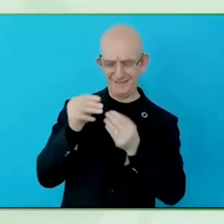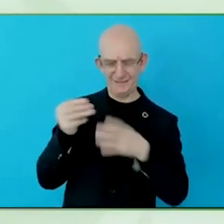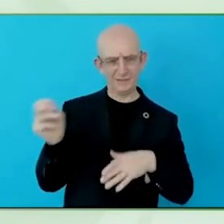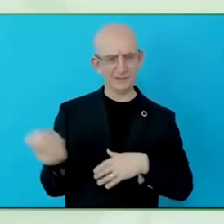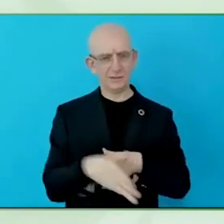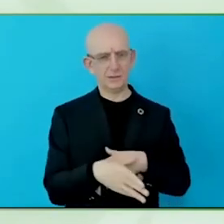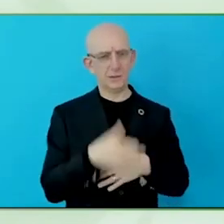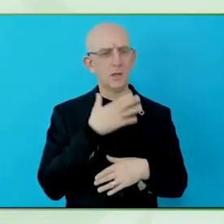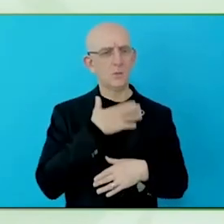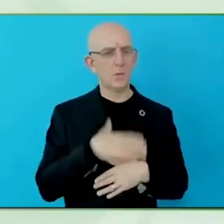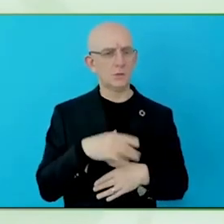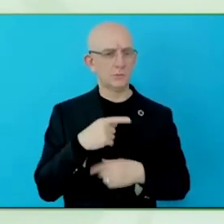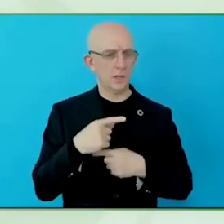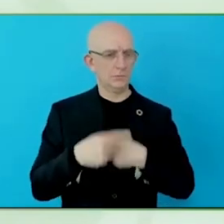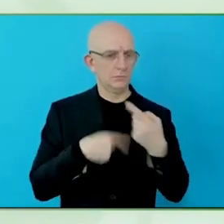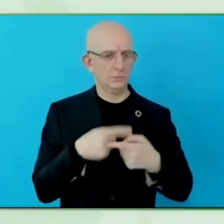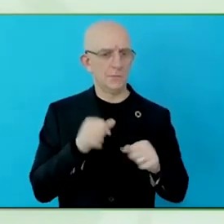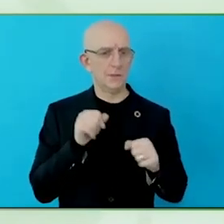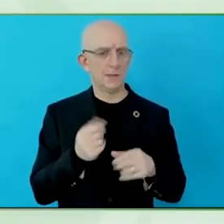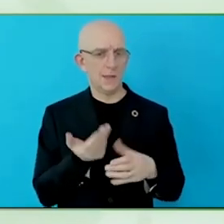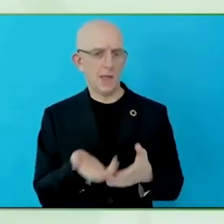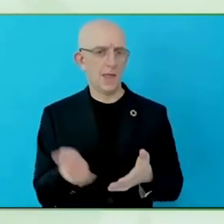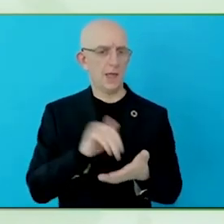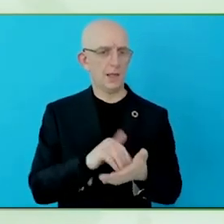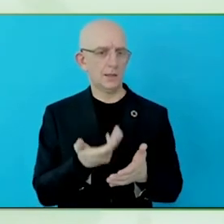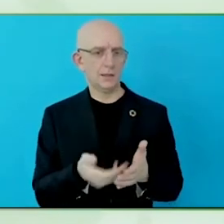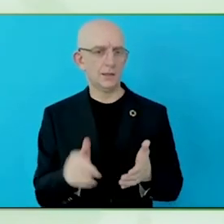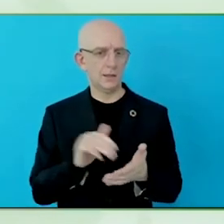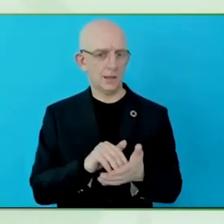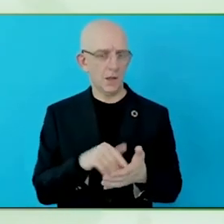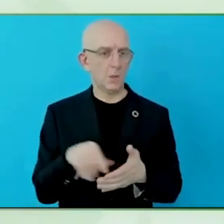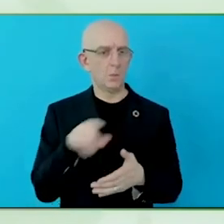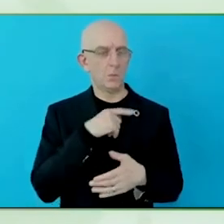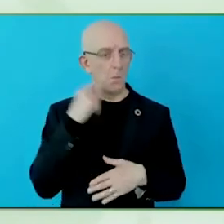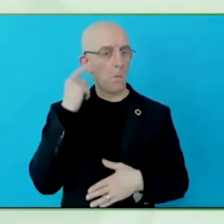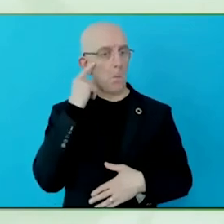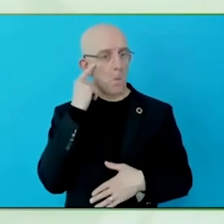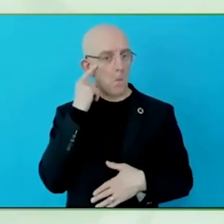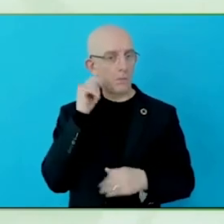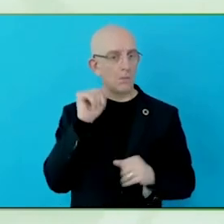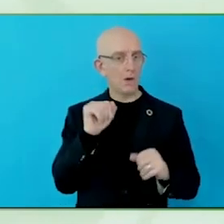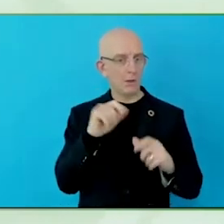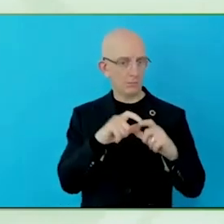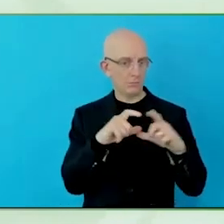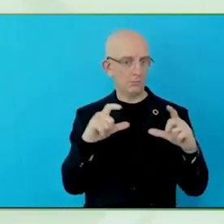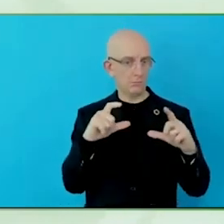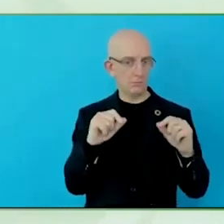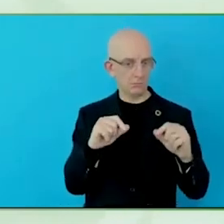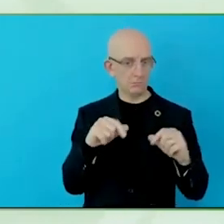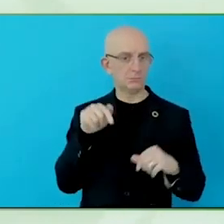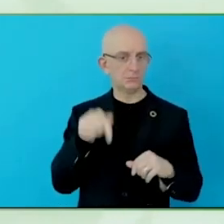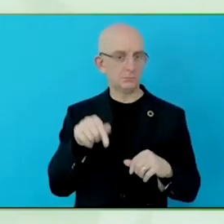and that is one of the things where you see, okay, there is regulation, that starts at the conversation.